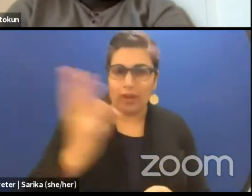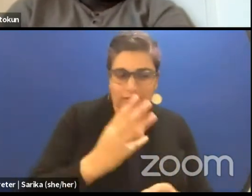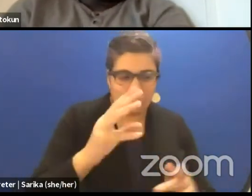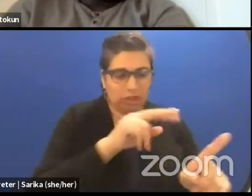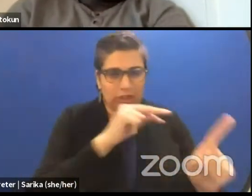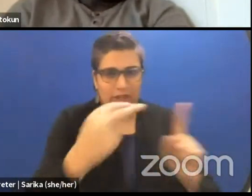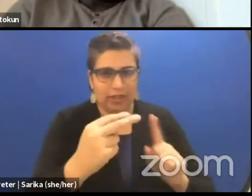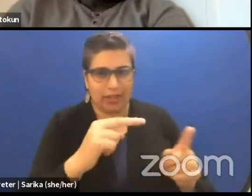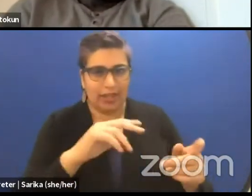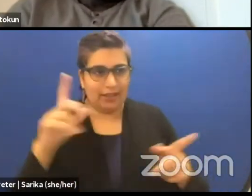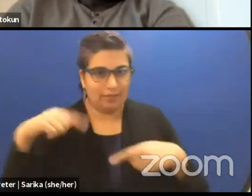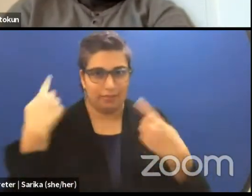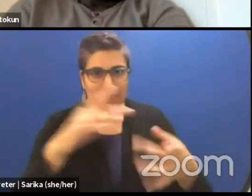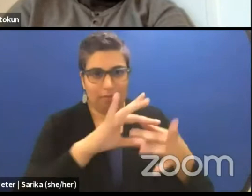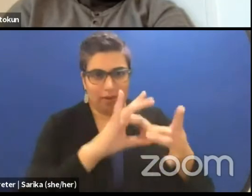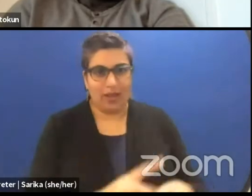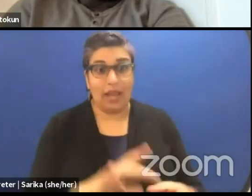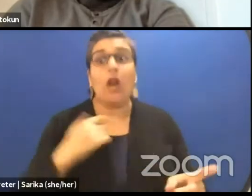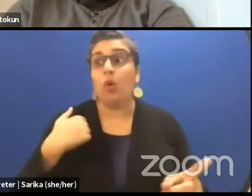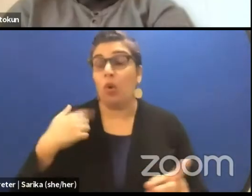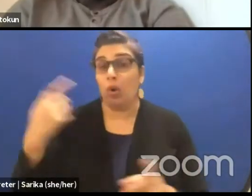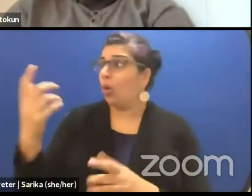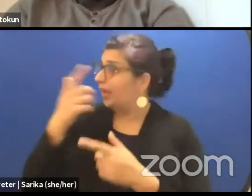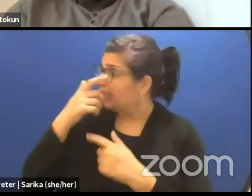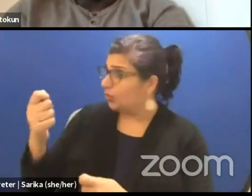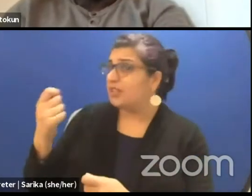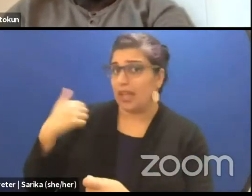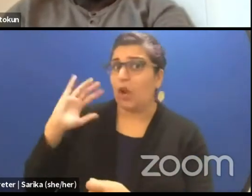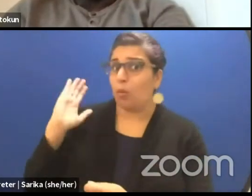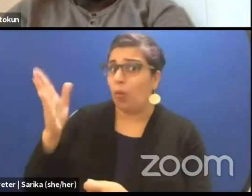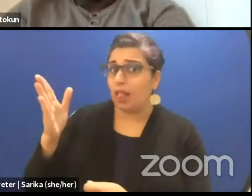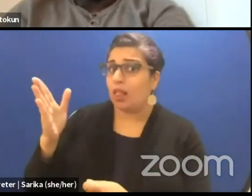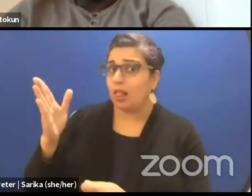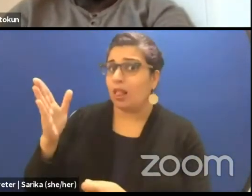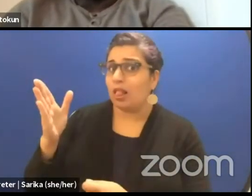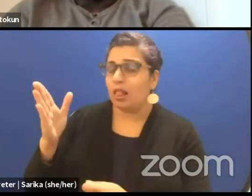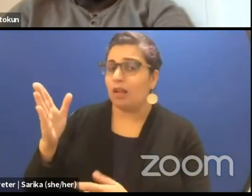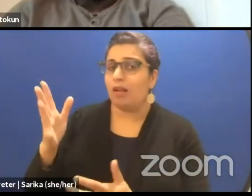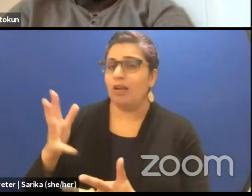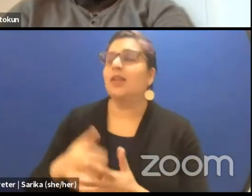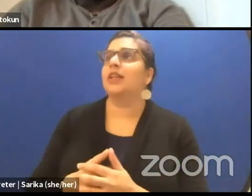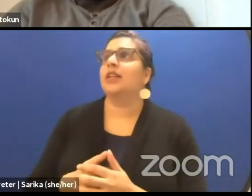Interesting and we're gonna come back to that because your definition is the process of generating meaning